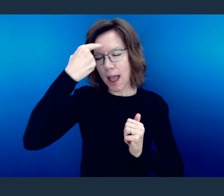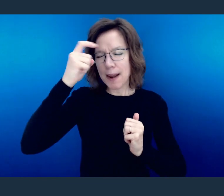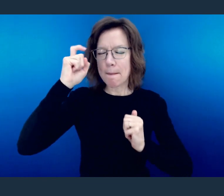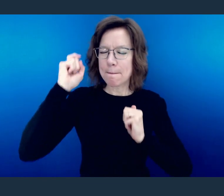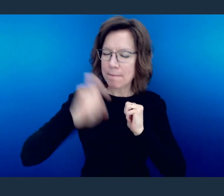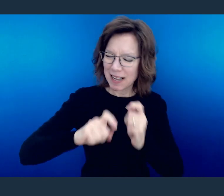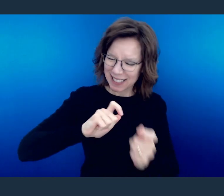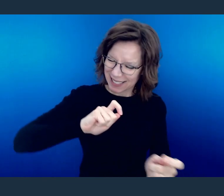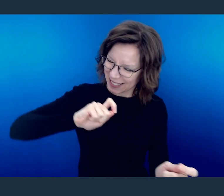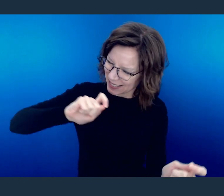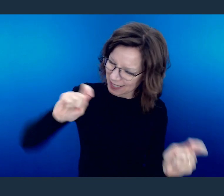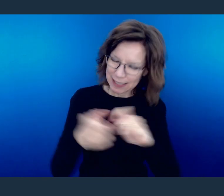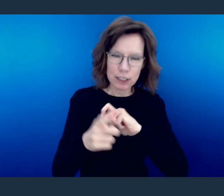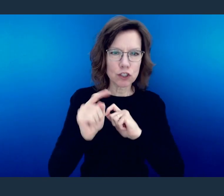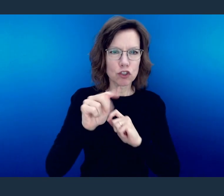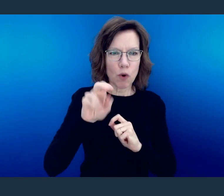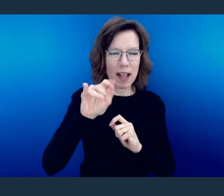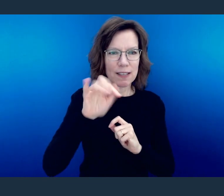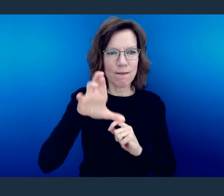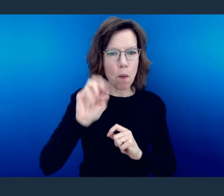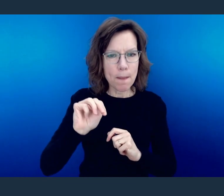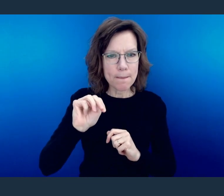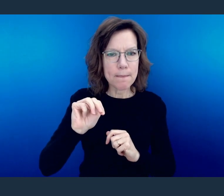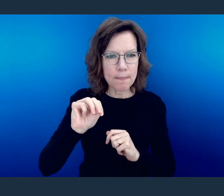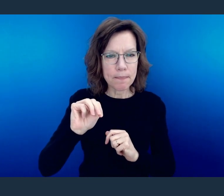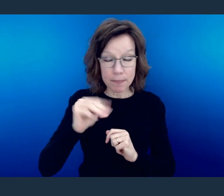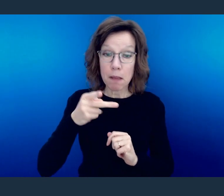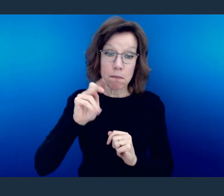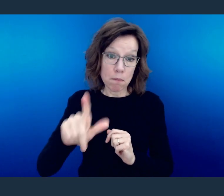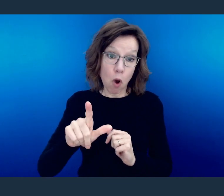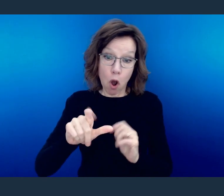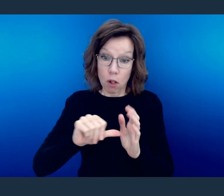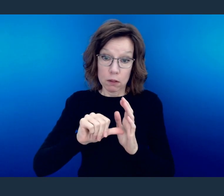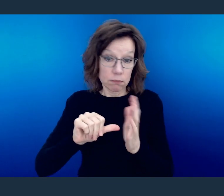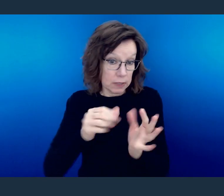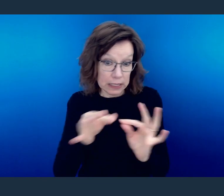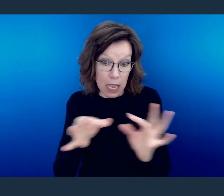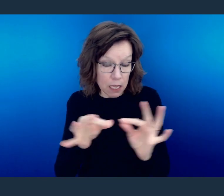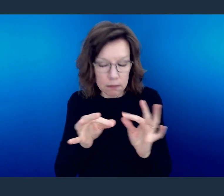And this is what Paul states. He says it right behind this.